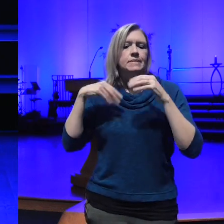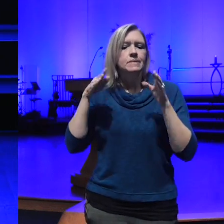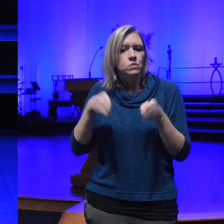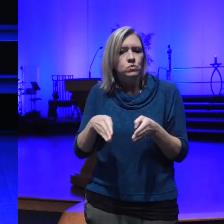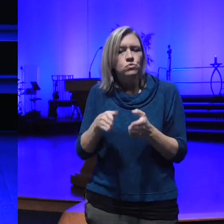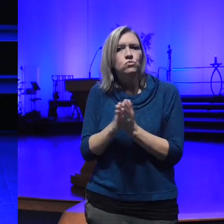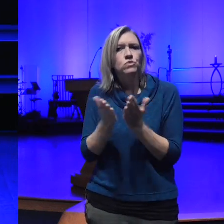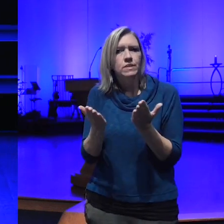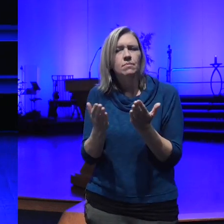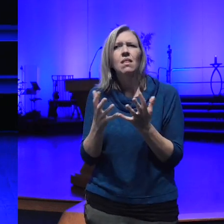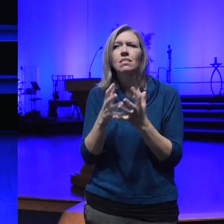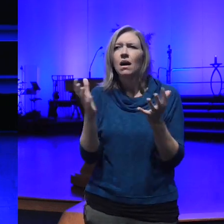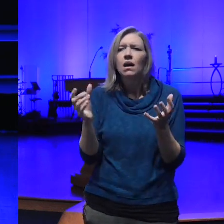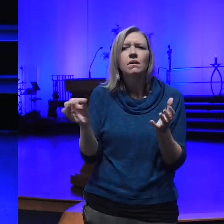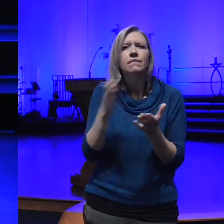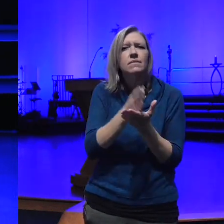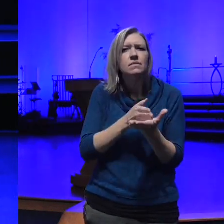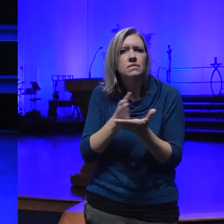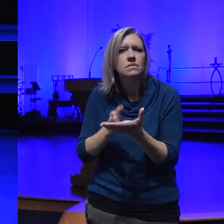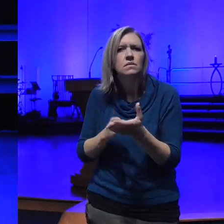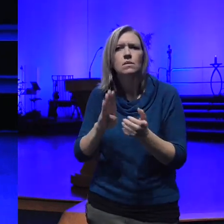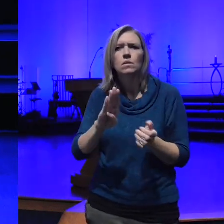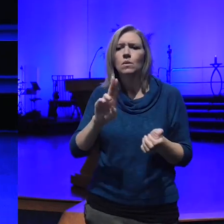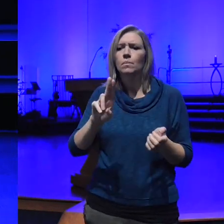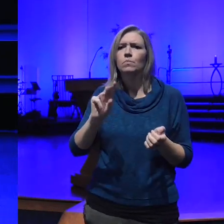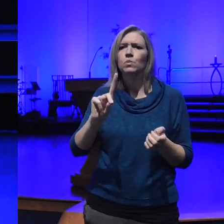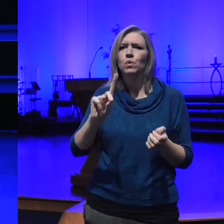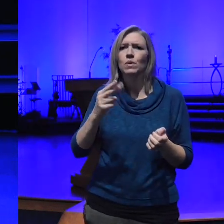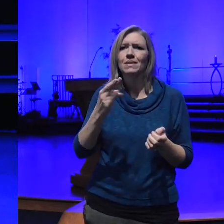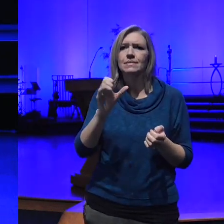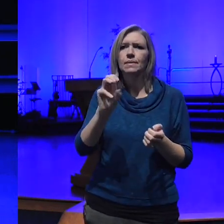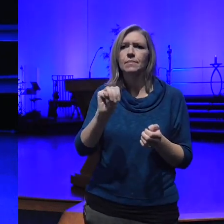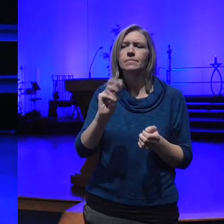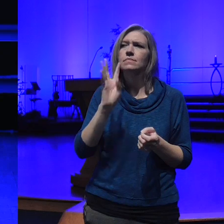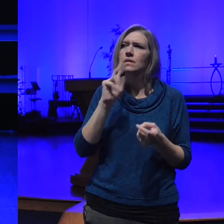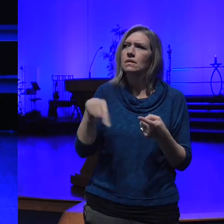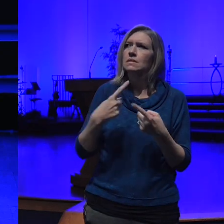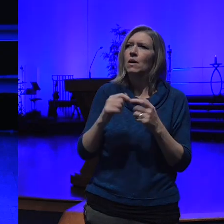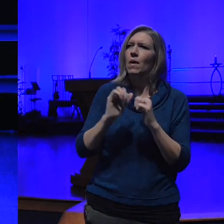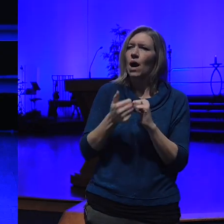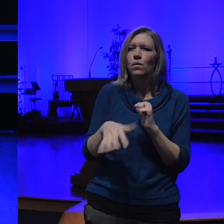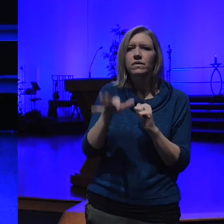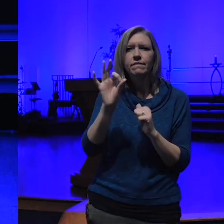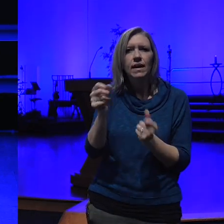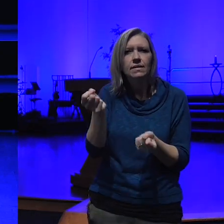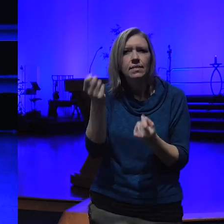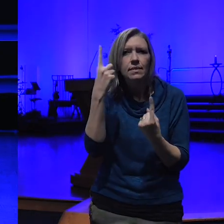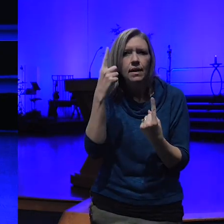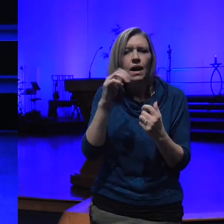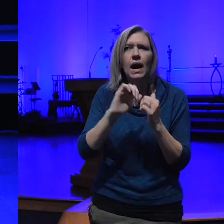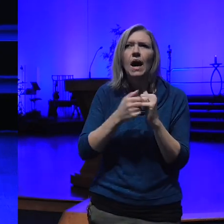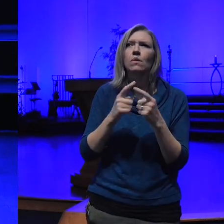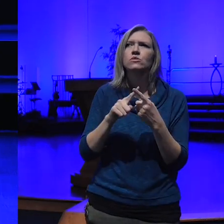that talk about uh the way to Enlightenment and to transcend suffering and that sort of thing